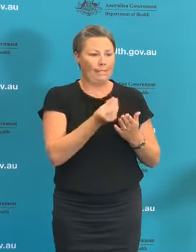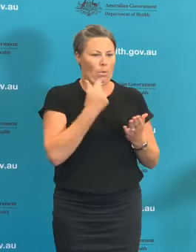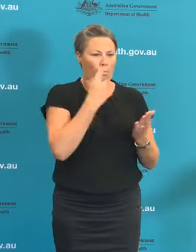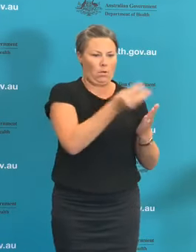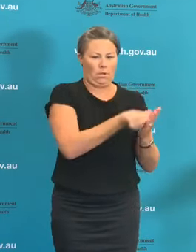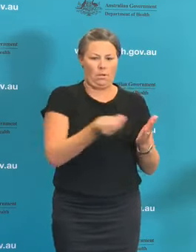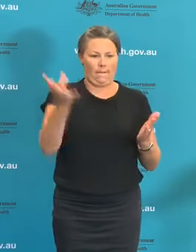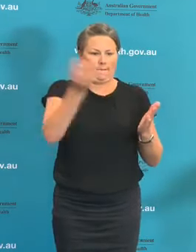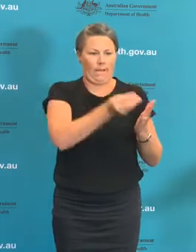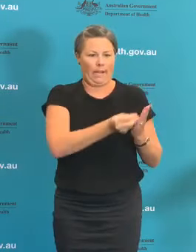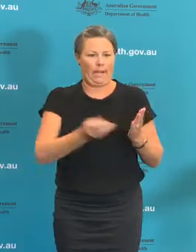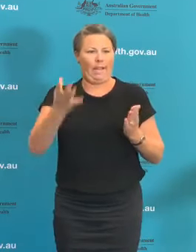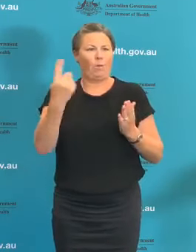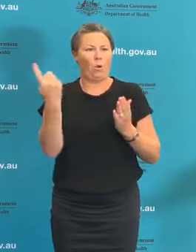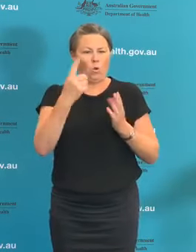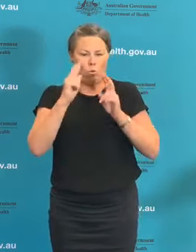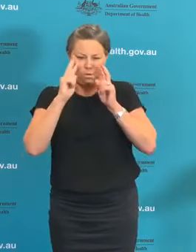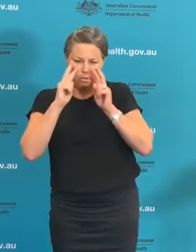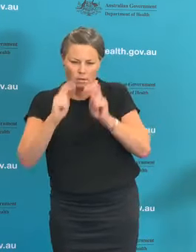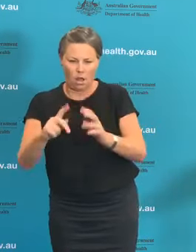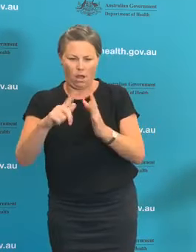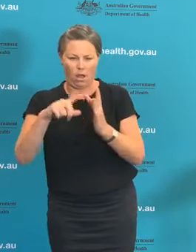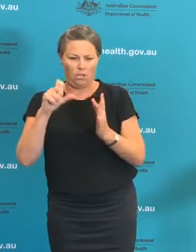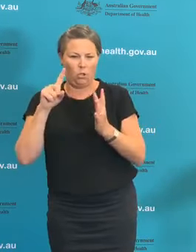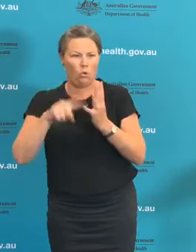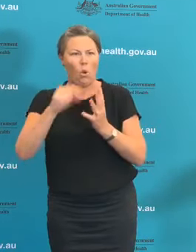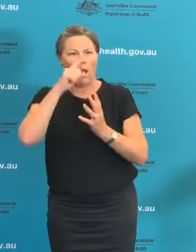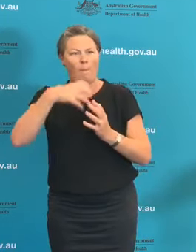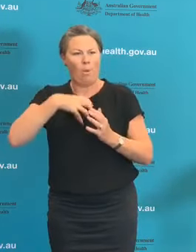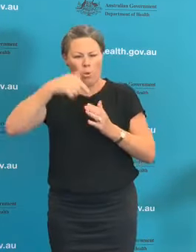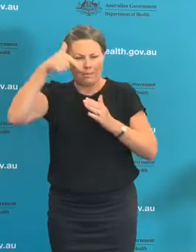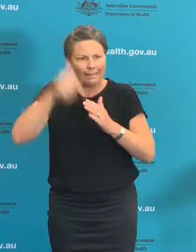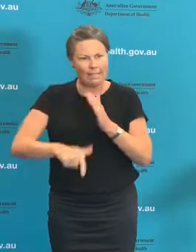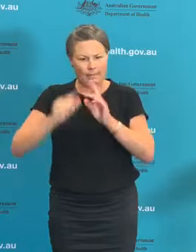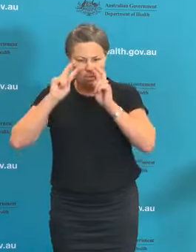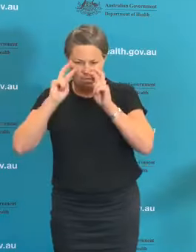reasons why and tragically people have died. So that is not information that's